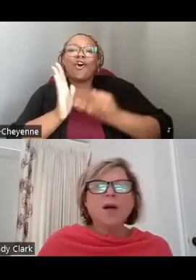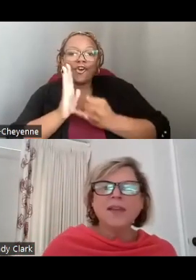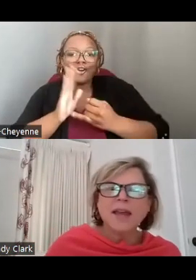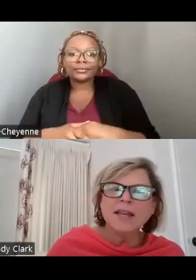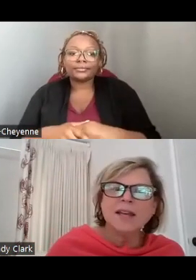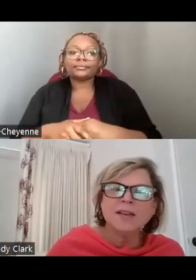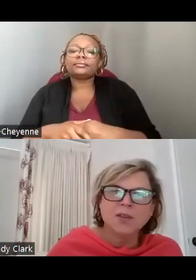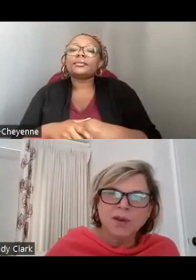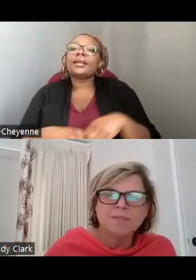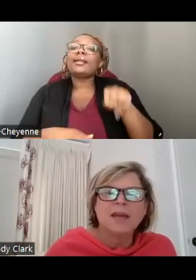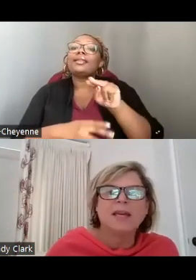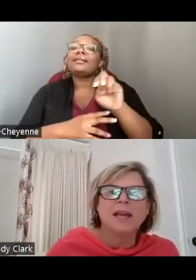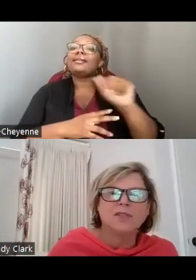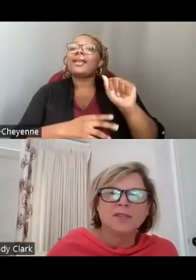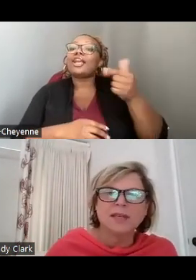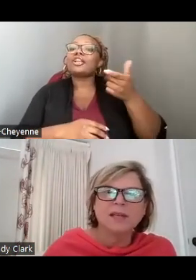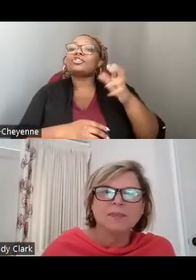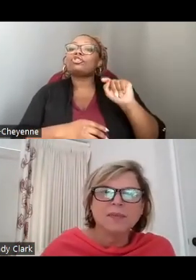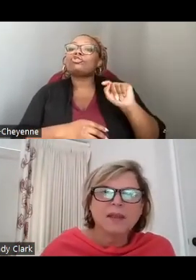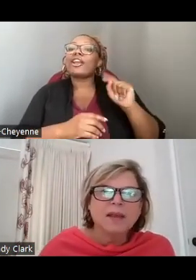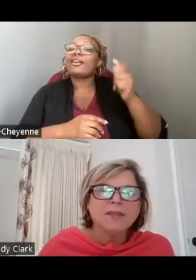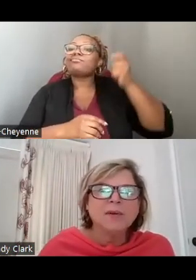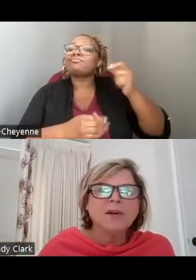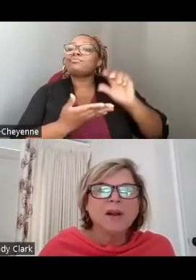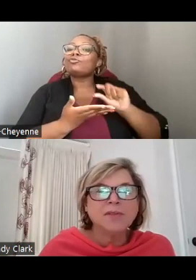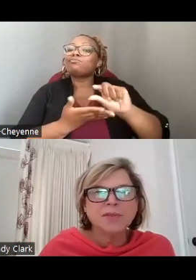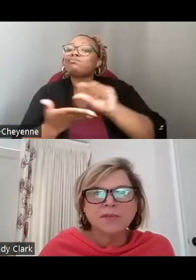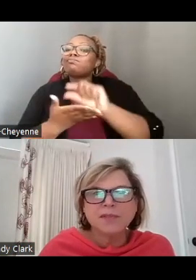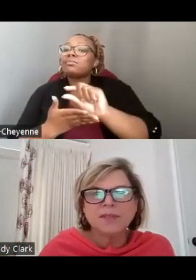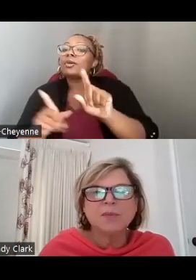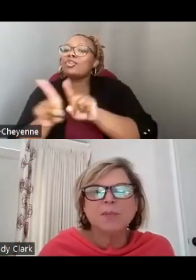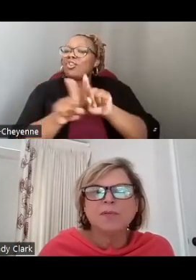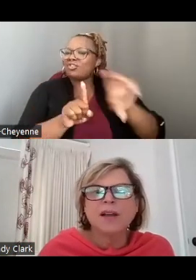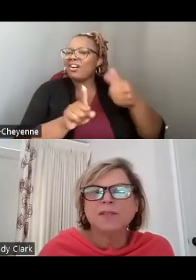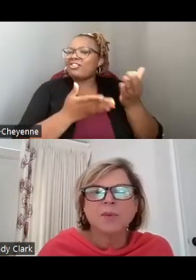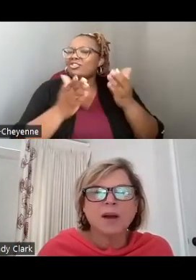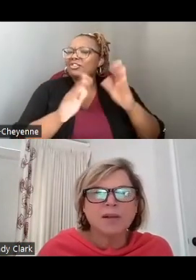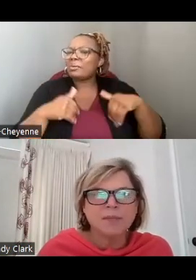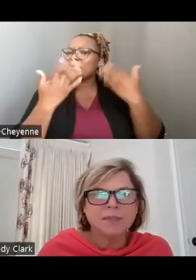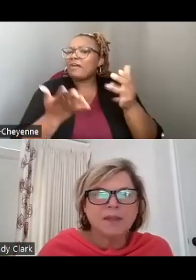WHILE THE NEA IS A GRANT MAKING AGENCY THERE ARE OTHER SERVICES THAT WE PROVIDE AS WELL.